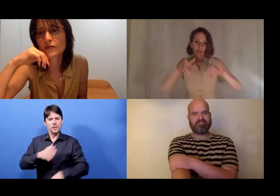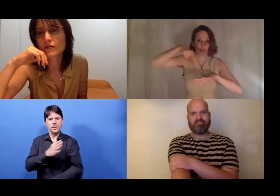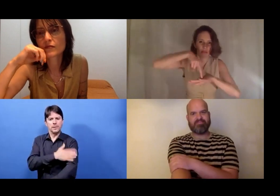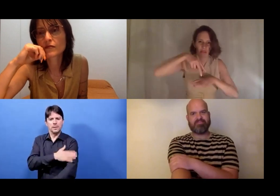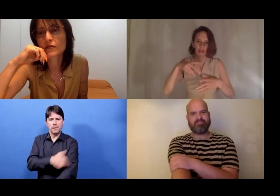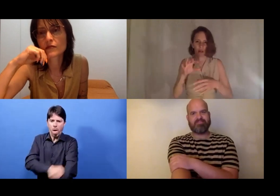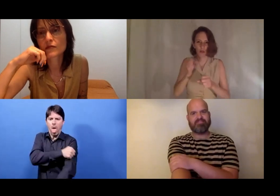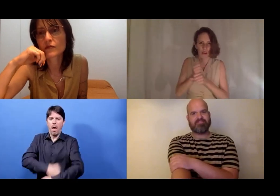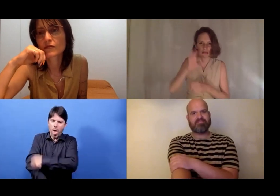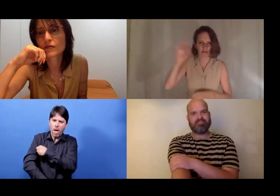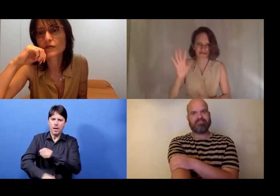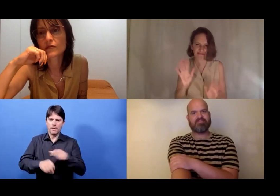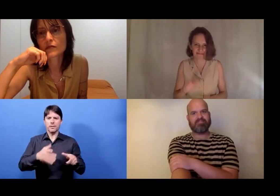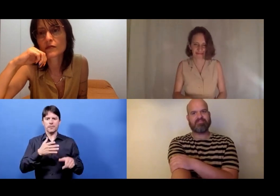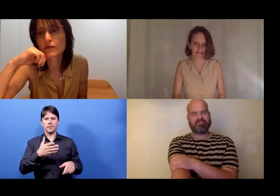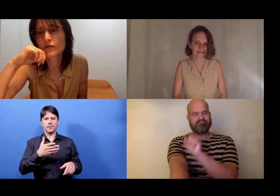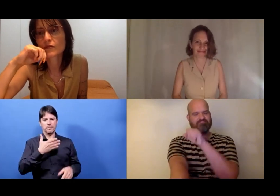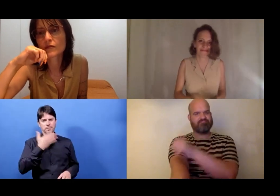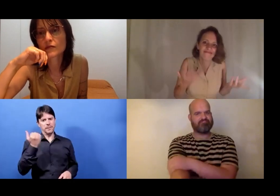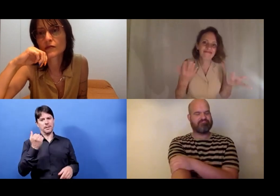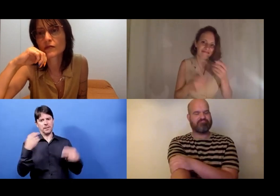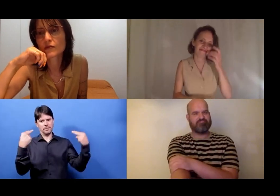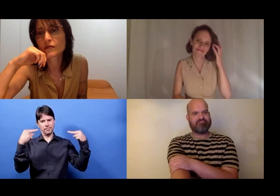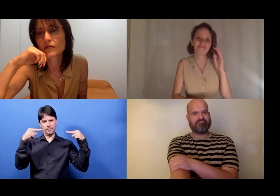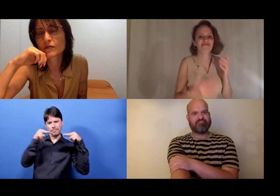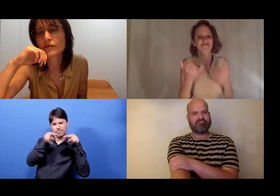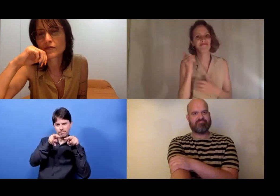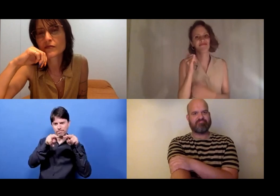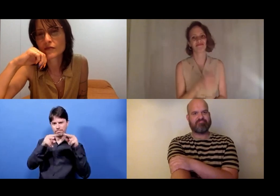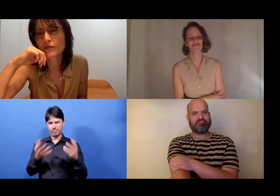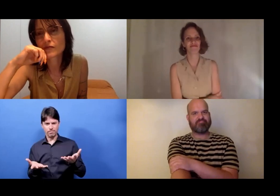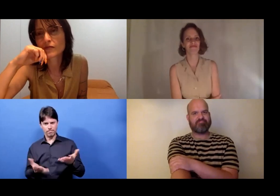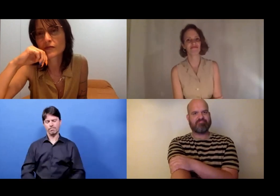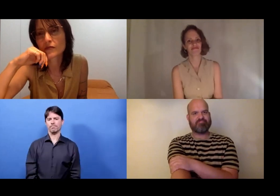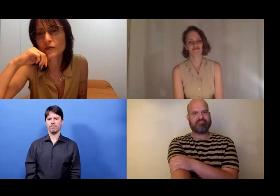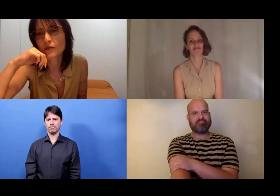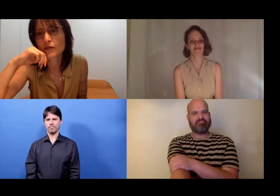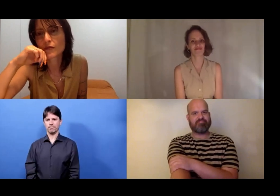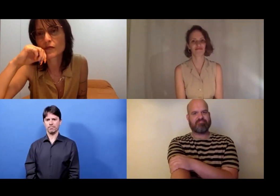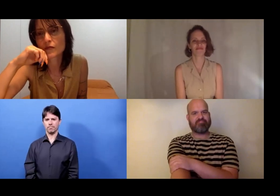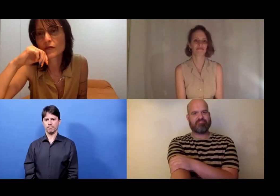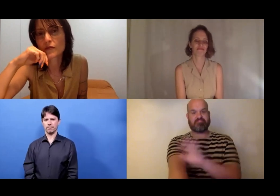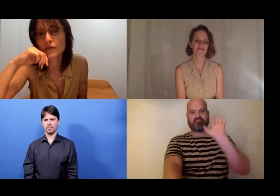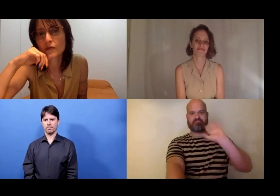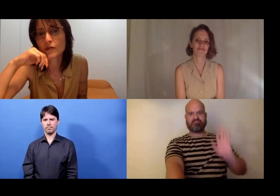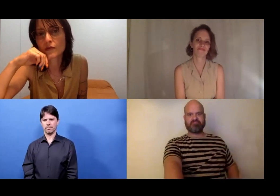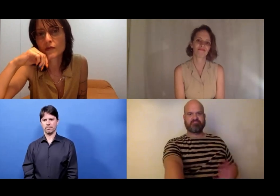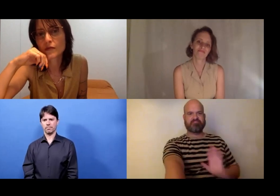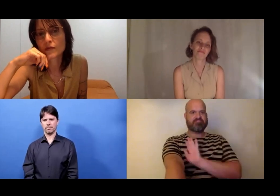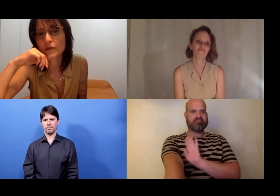like the hearing one being the one in power and you are in the position of less power - on the long run it's exhausting